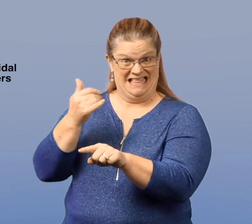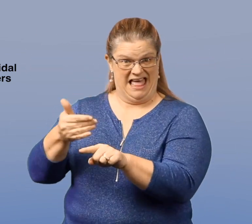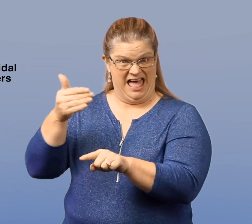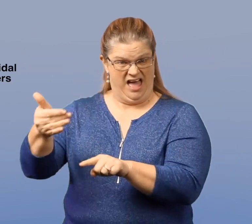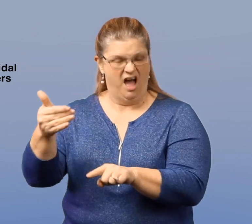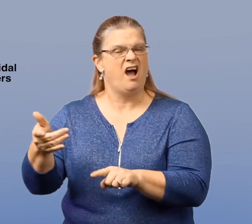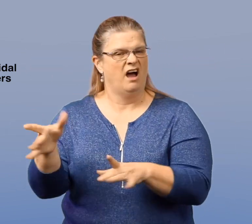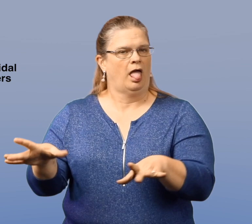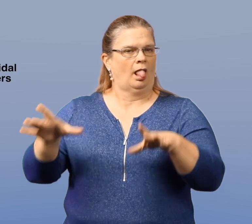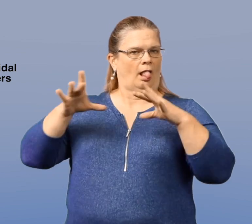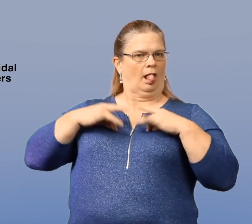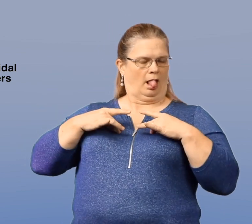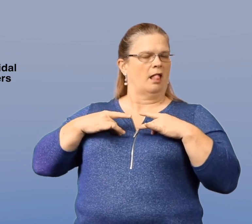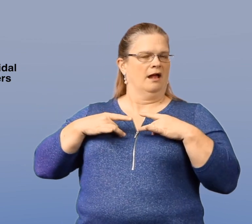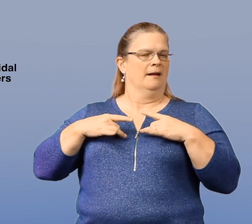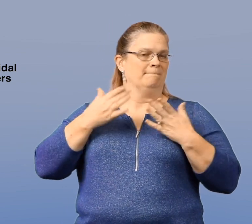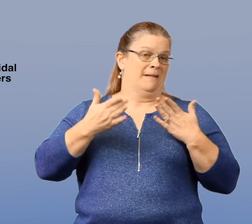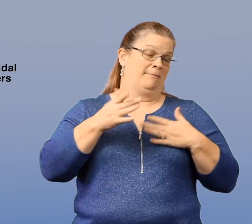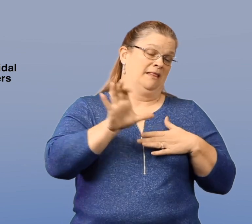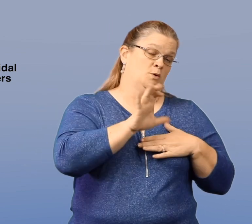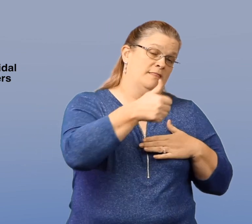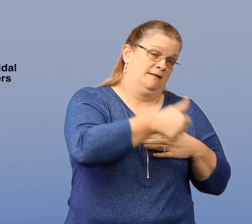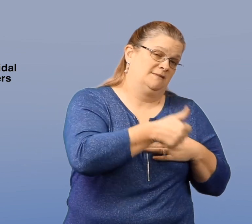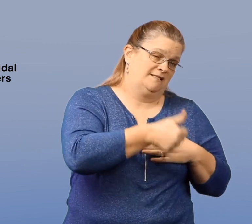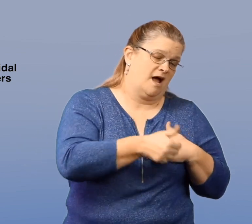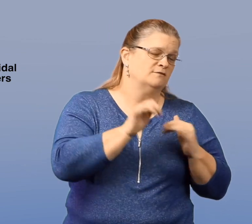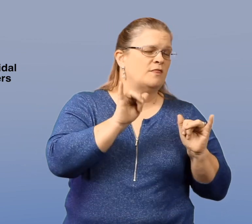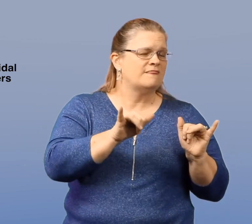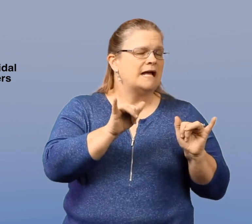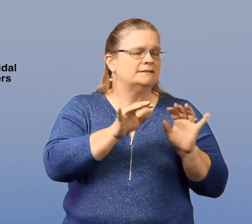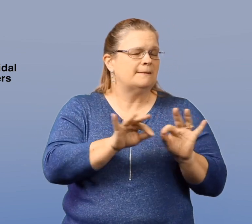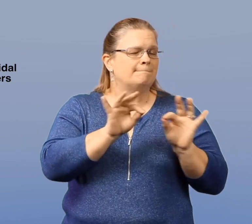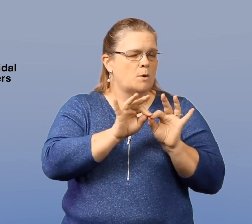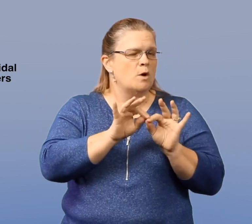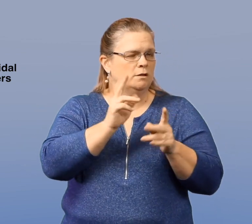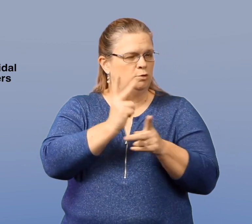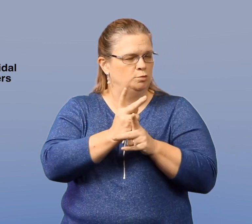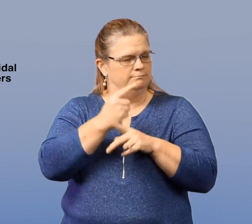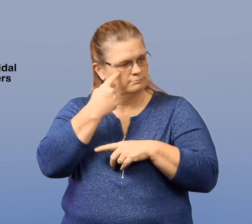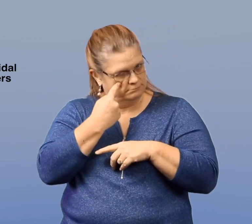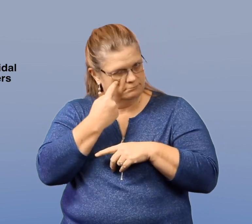And repeated exposure to that can lead to a risk factor.